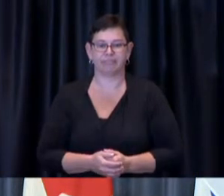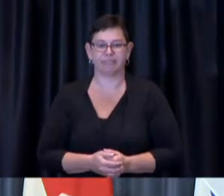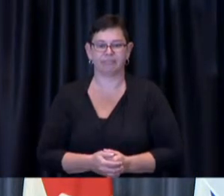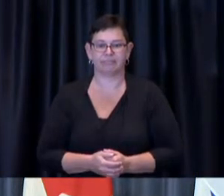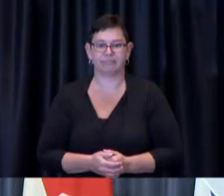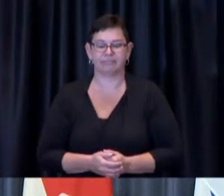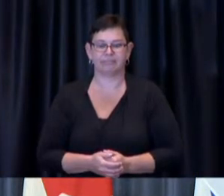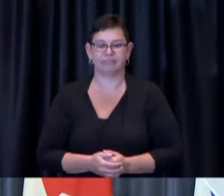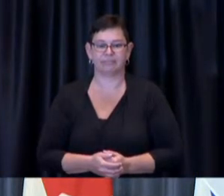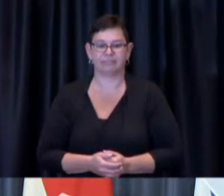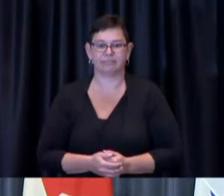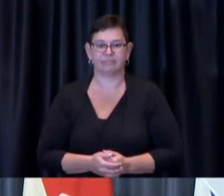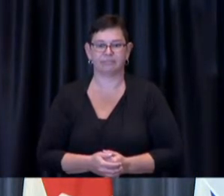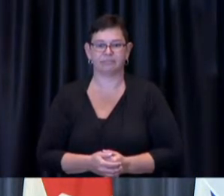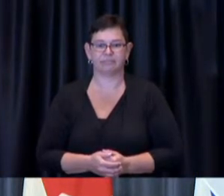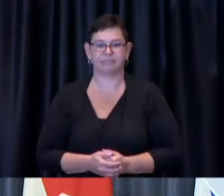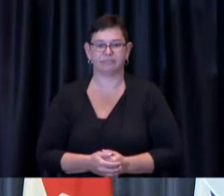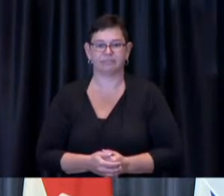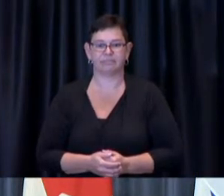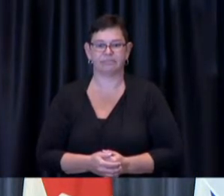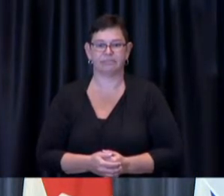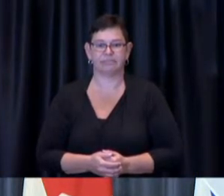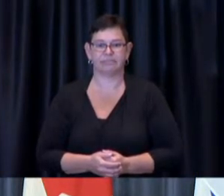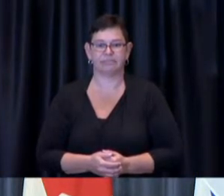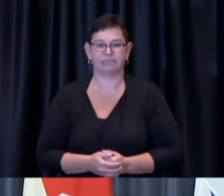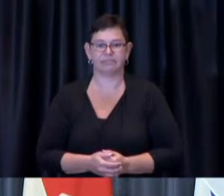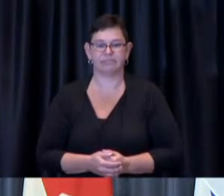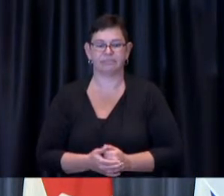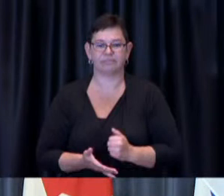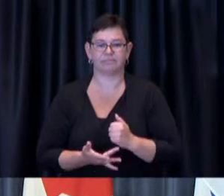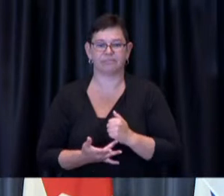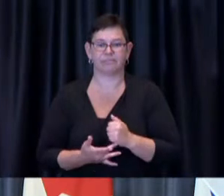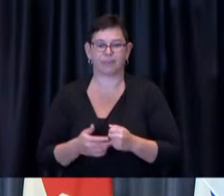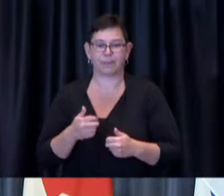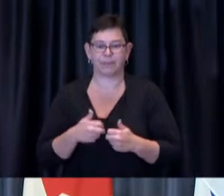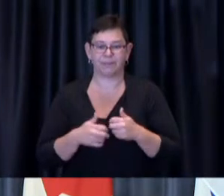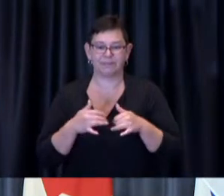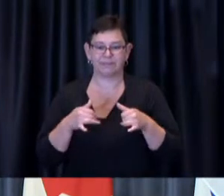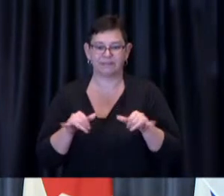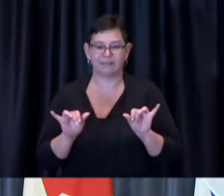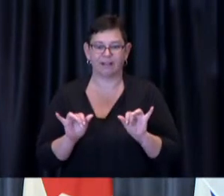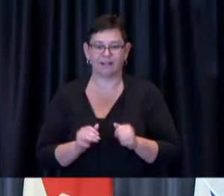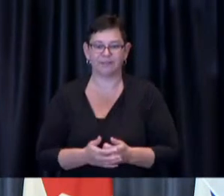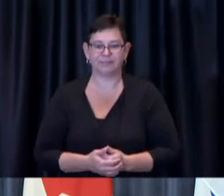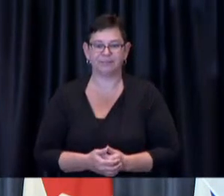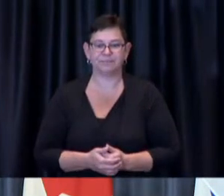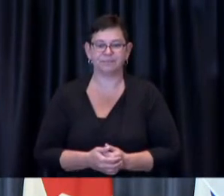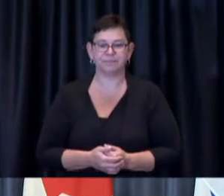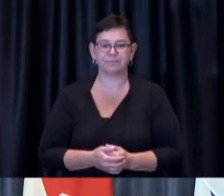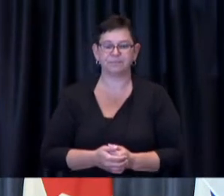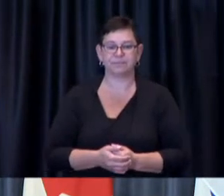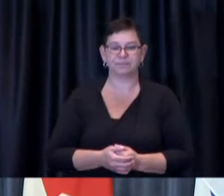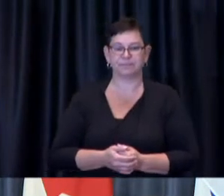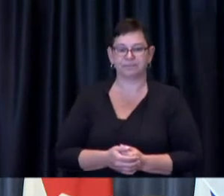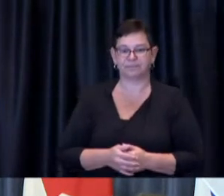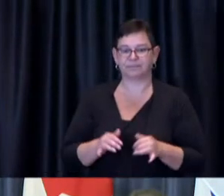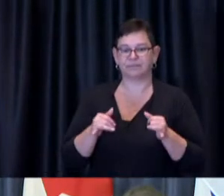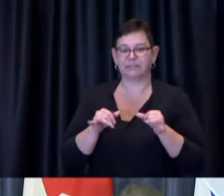who are safely vaccinated, feeling well, and know that they're protected from COVID-19.